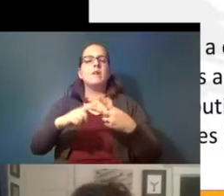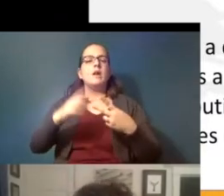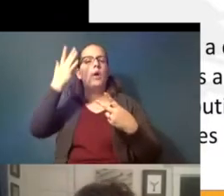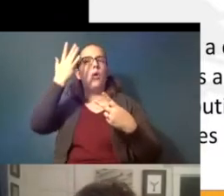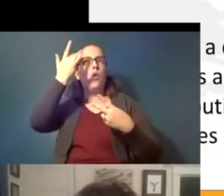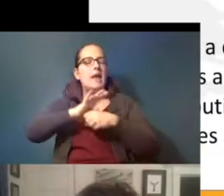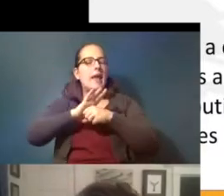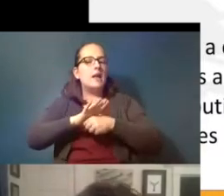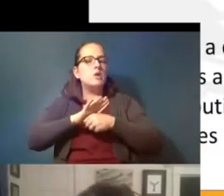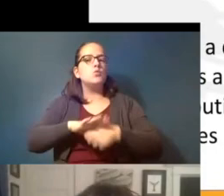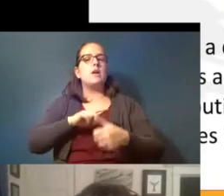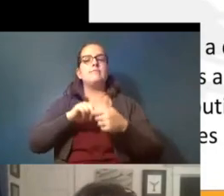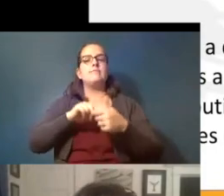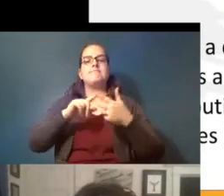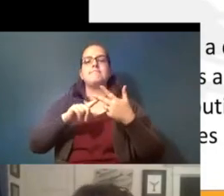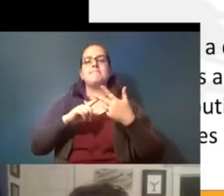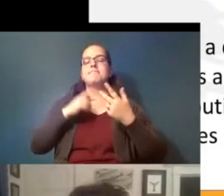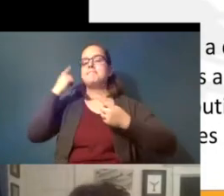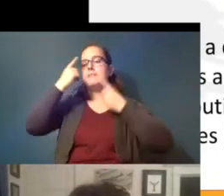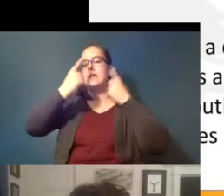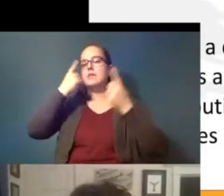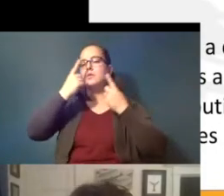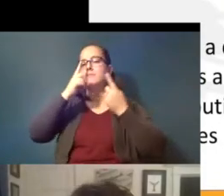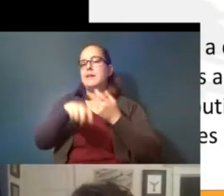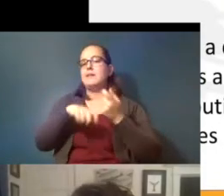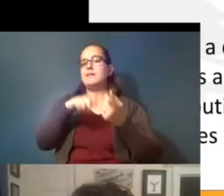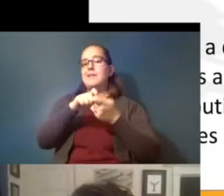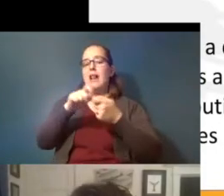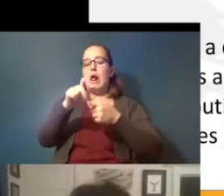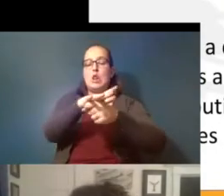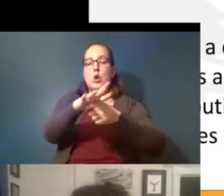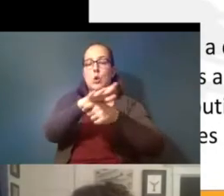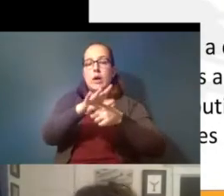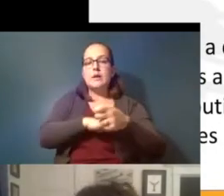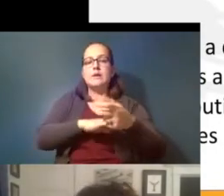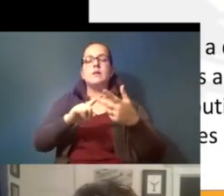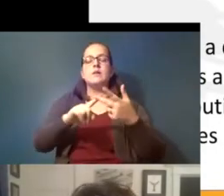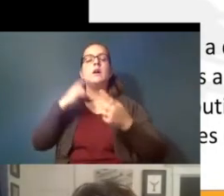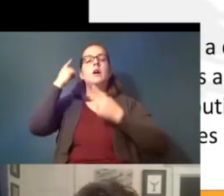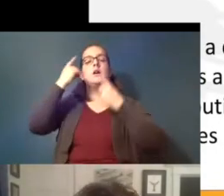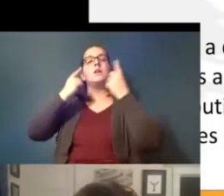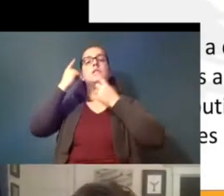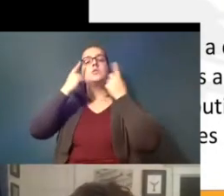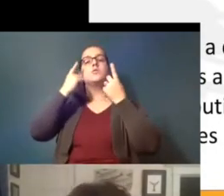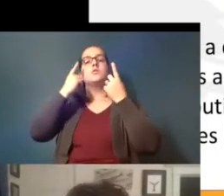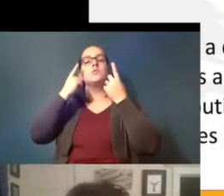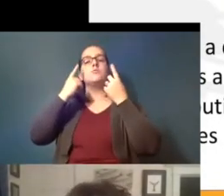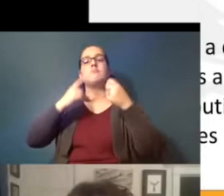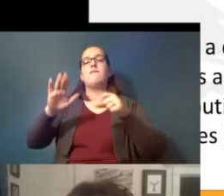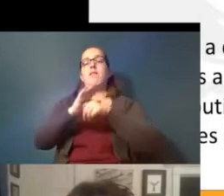you're considering the particular location you're considering a whole list of different species